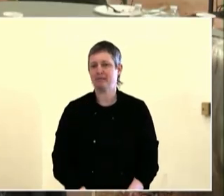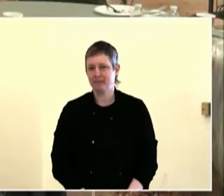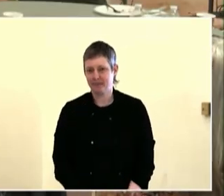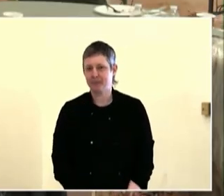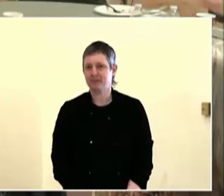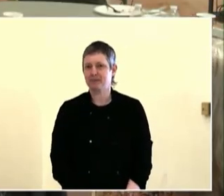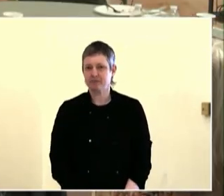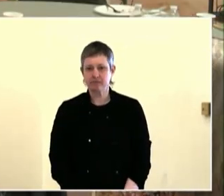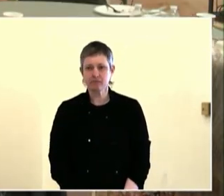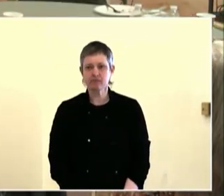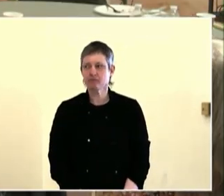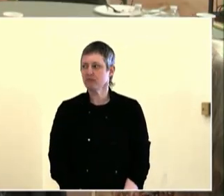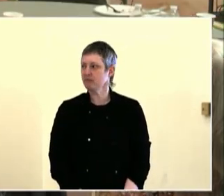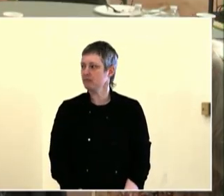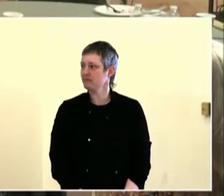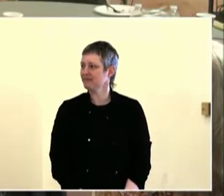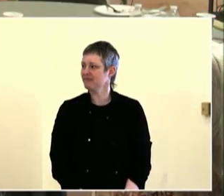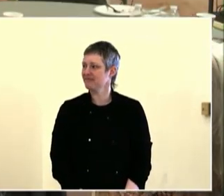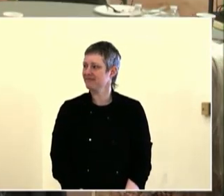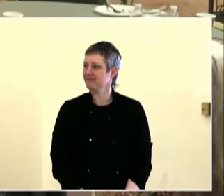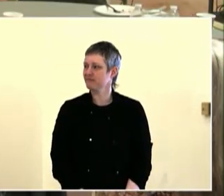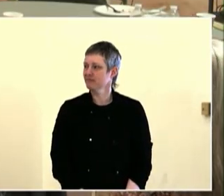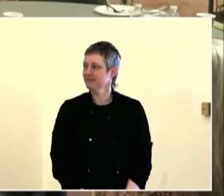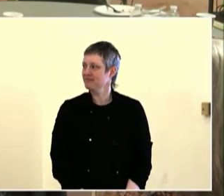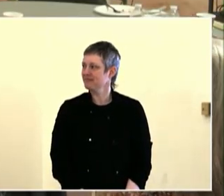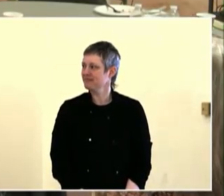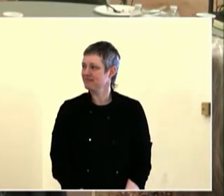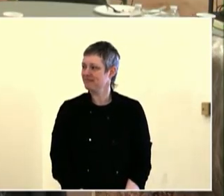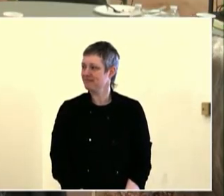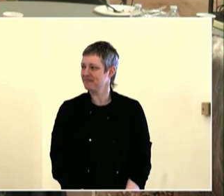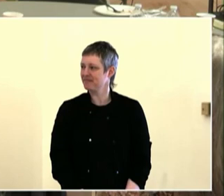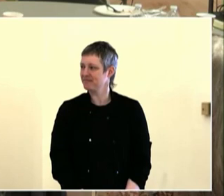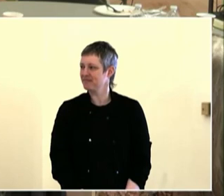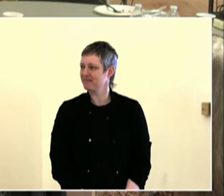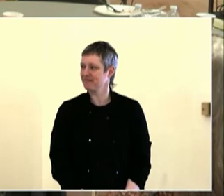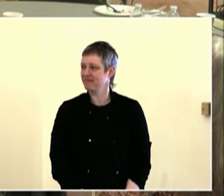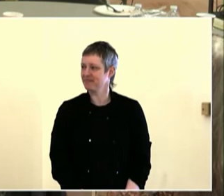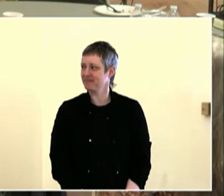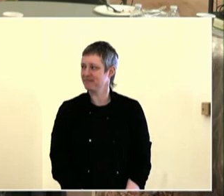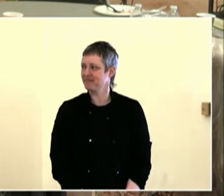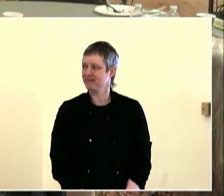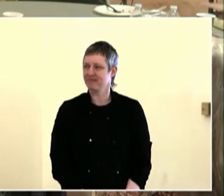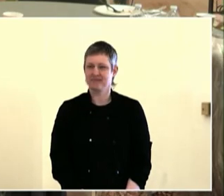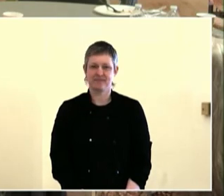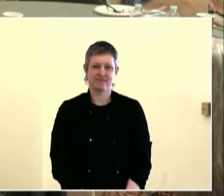2032, or whatever. And therefore, fostering that kind of ongoing growth.